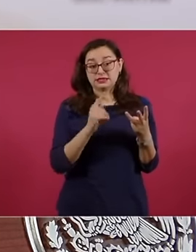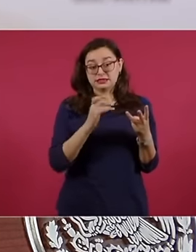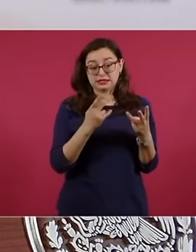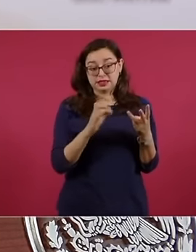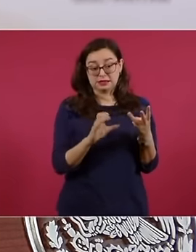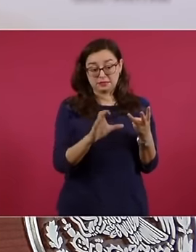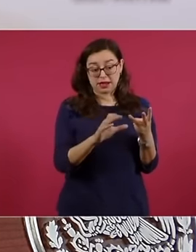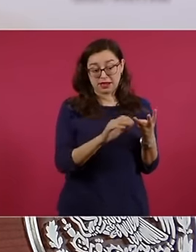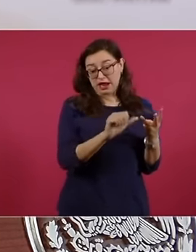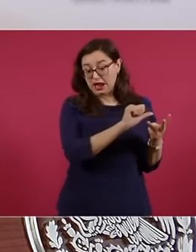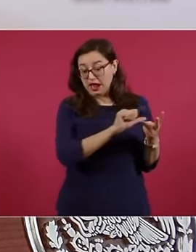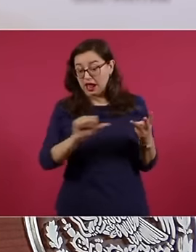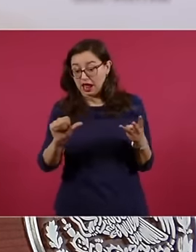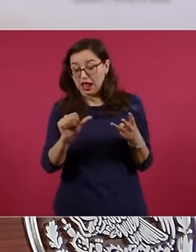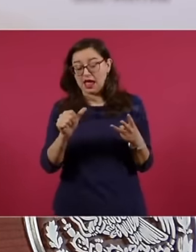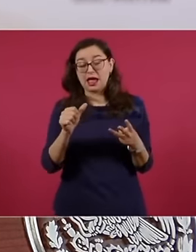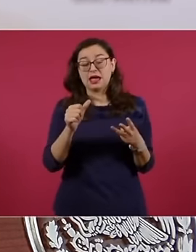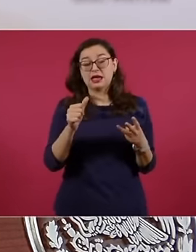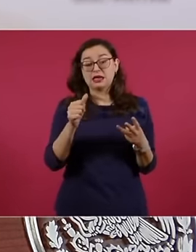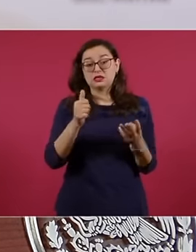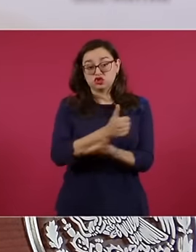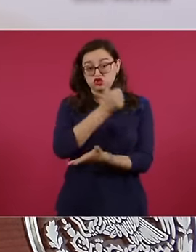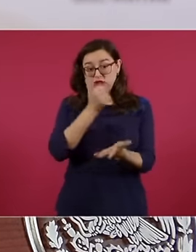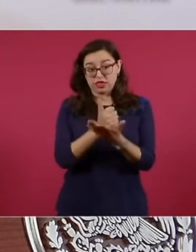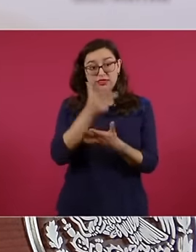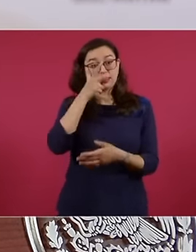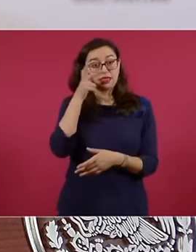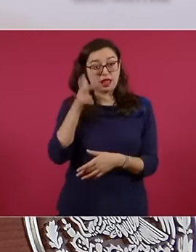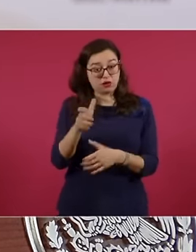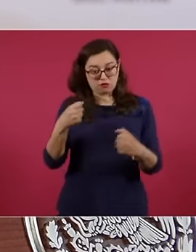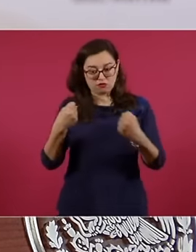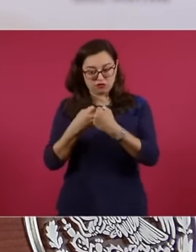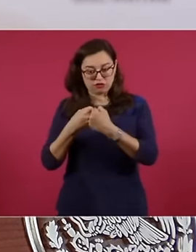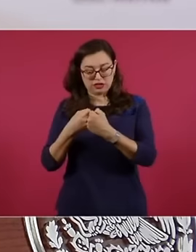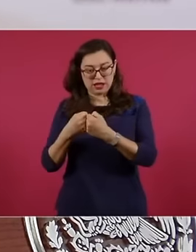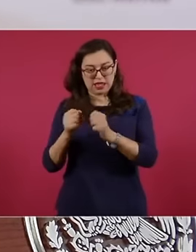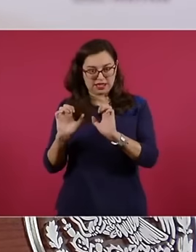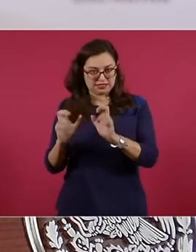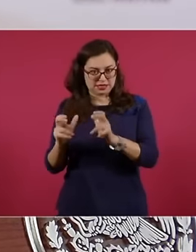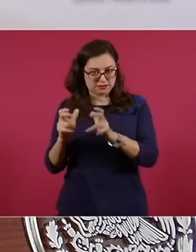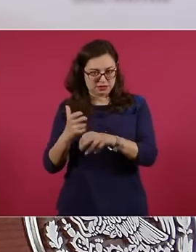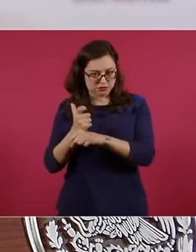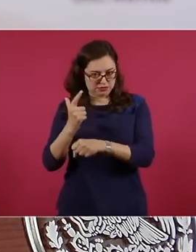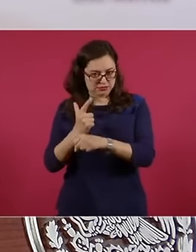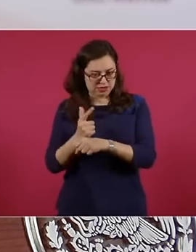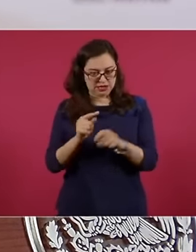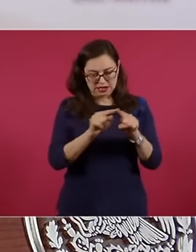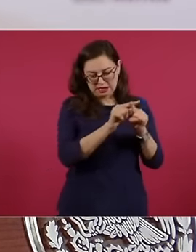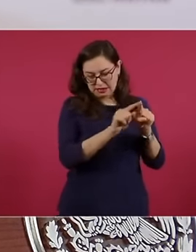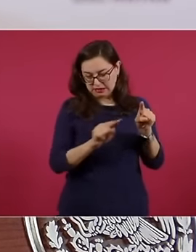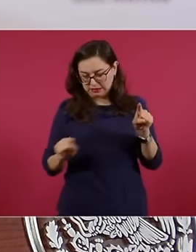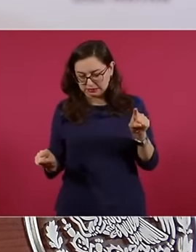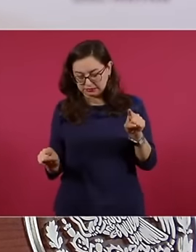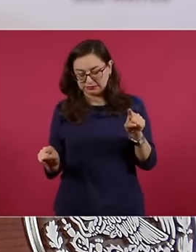is with the border with Chiapas. This will conclude its first stage, which is how we divide it